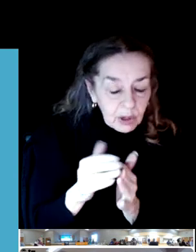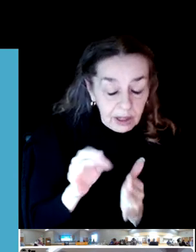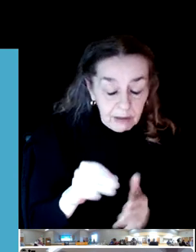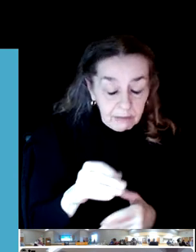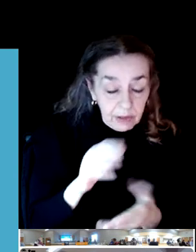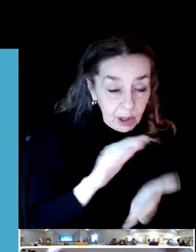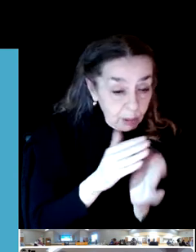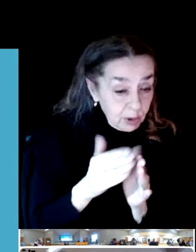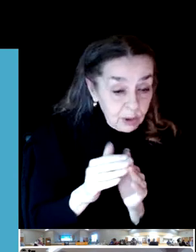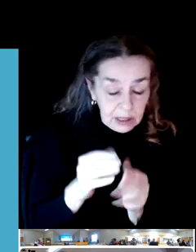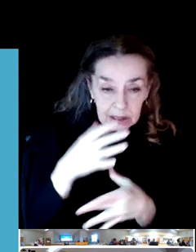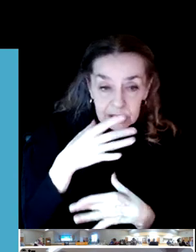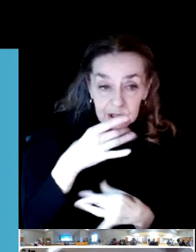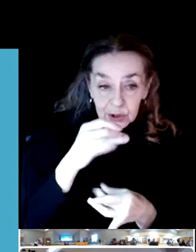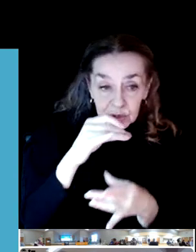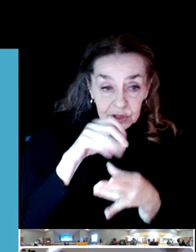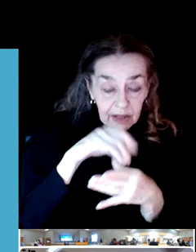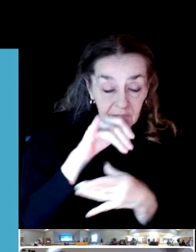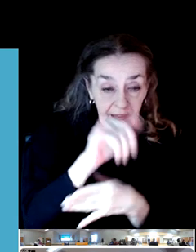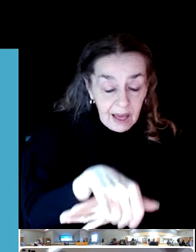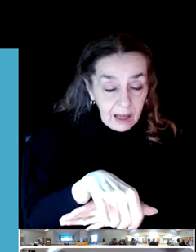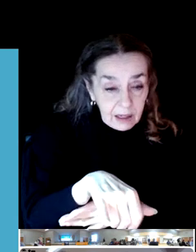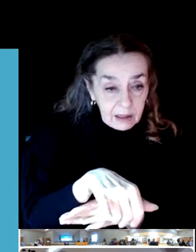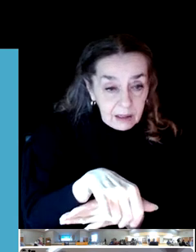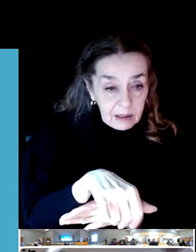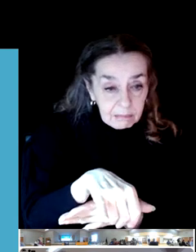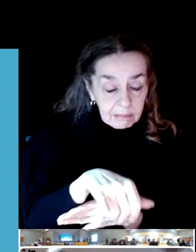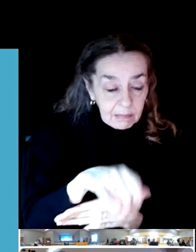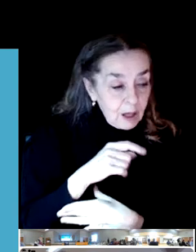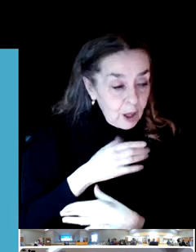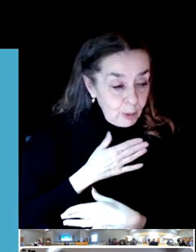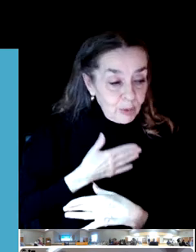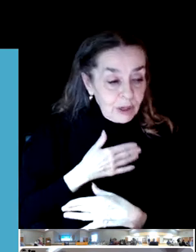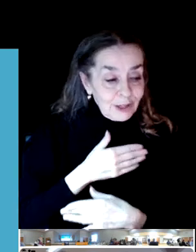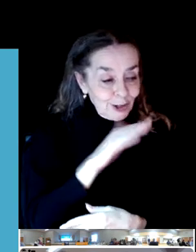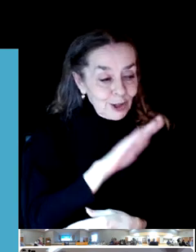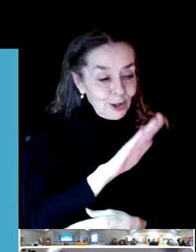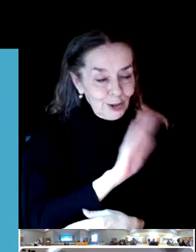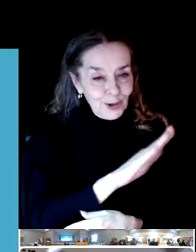And I really appreciate the question because what this data will do is allow us the opportunity